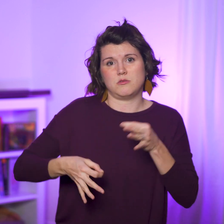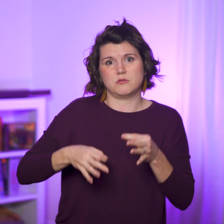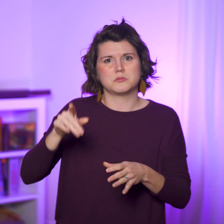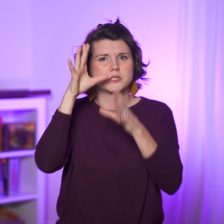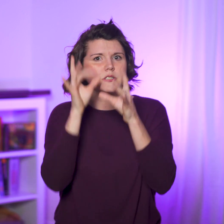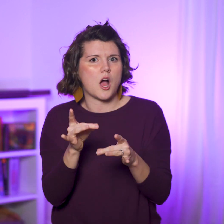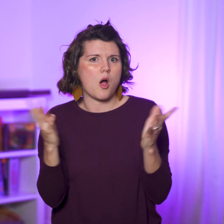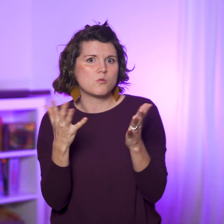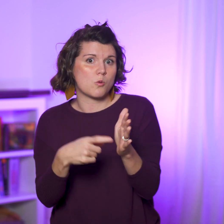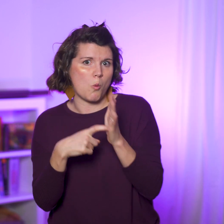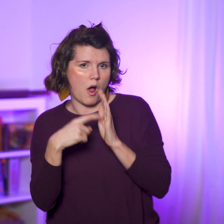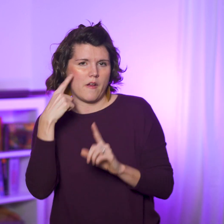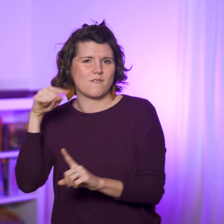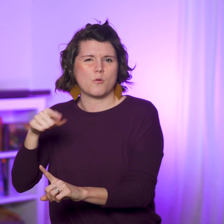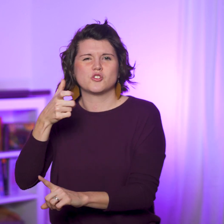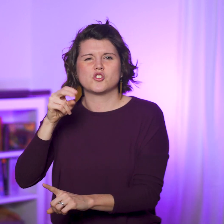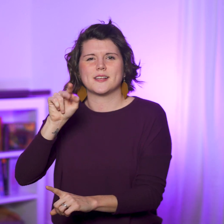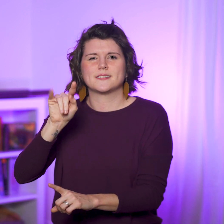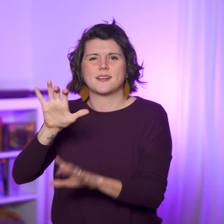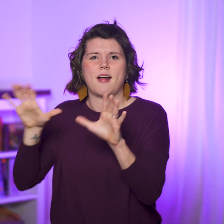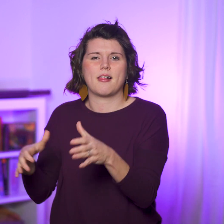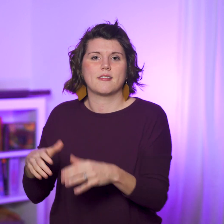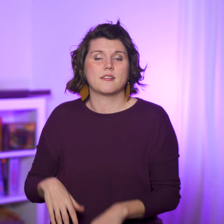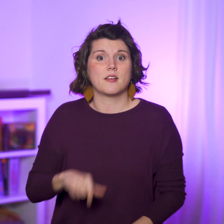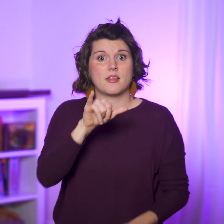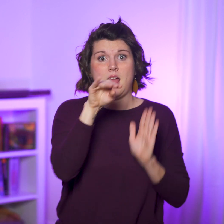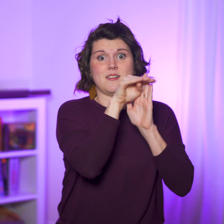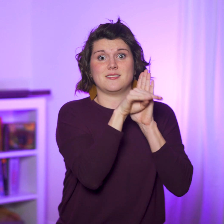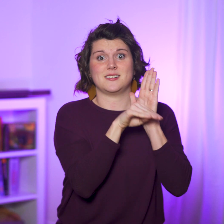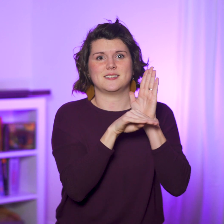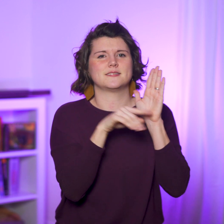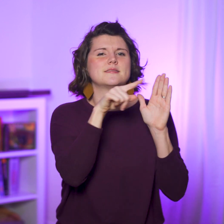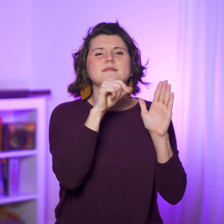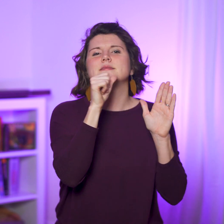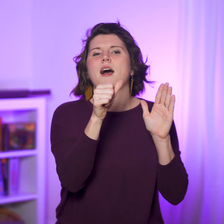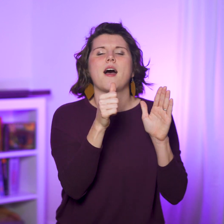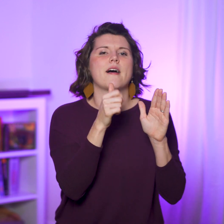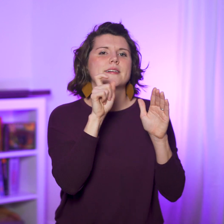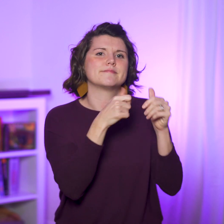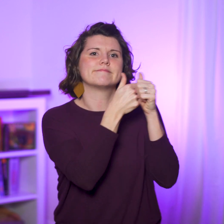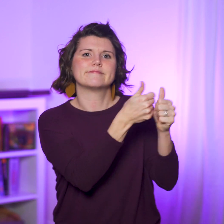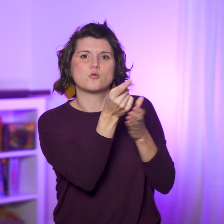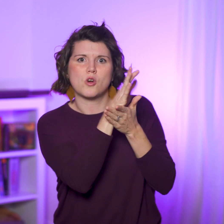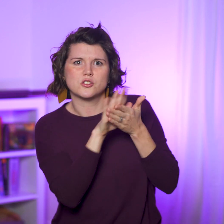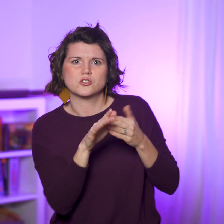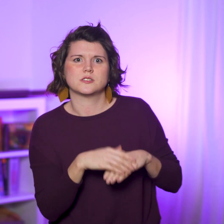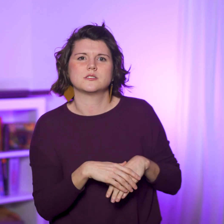to decide what to require of Gentiles. This list isn’t a way to obtain righteousness—